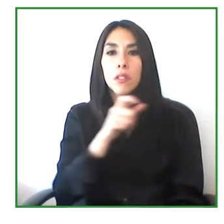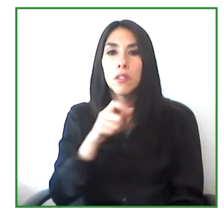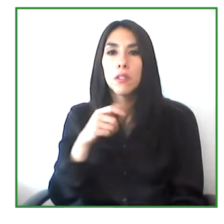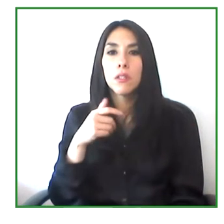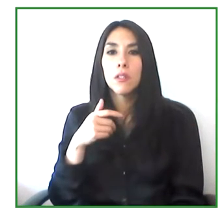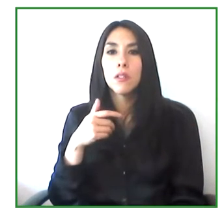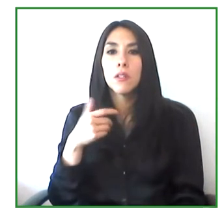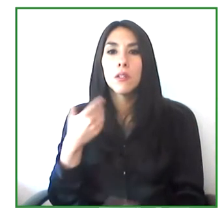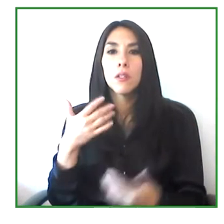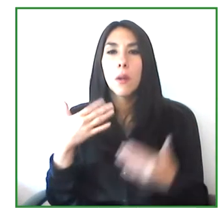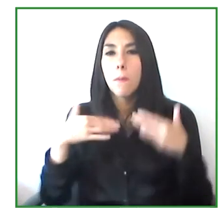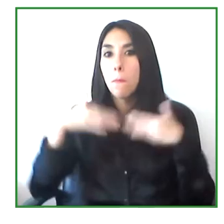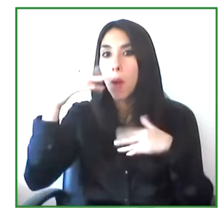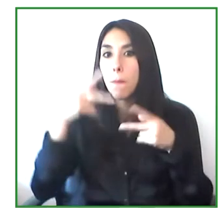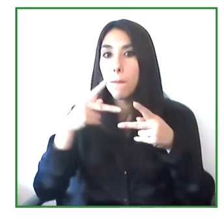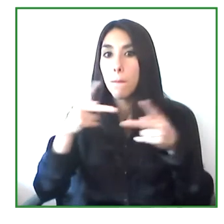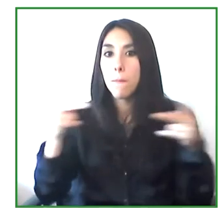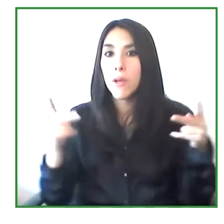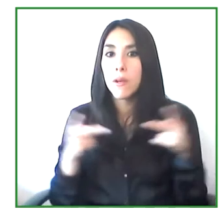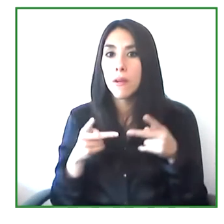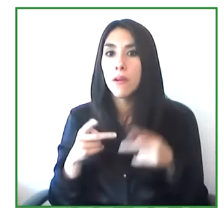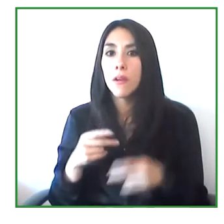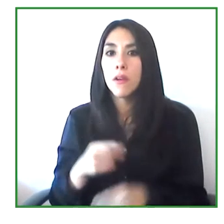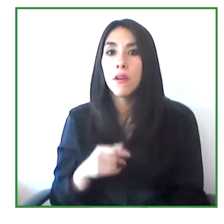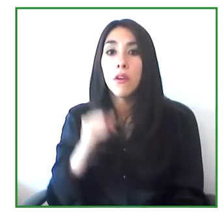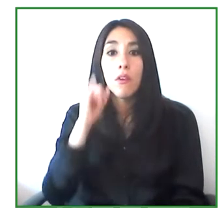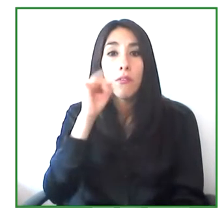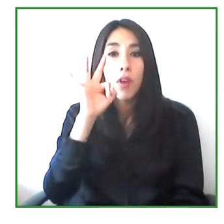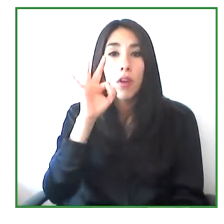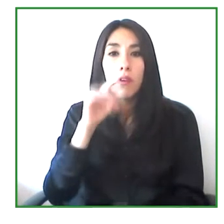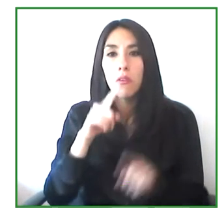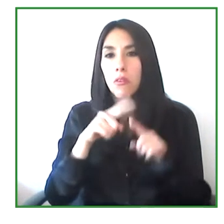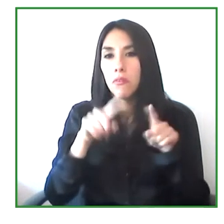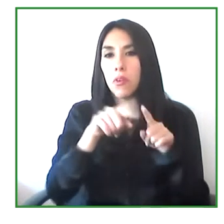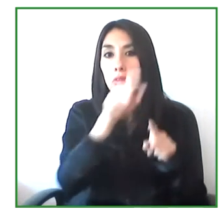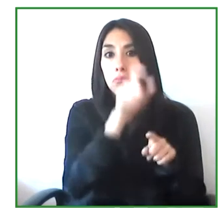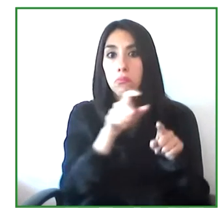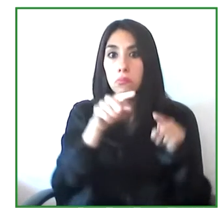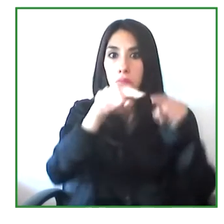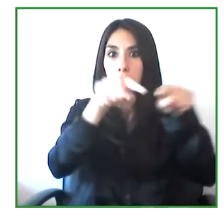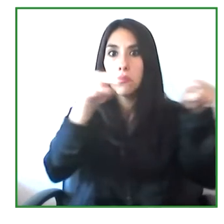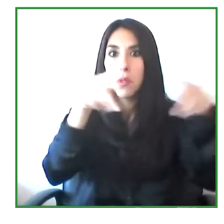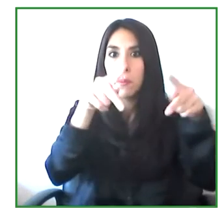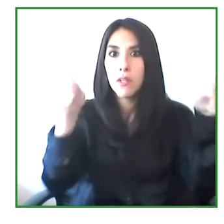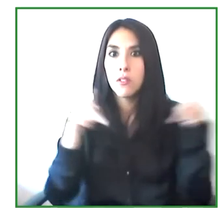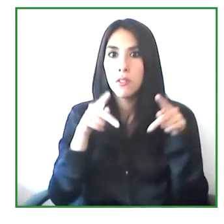who work in different spaces for people with auditory disabilities.